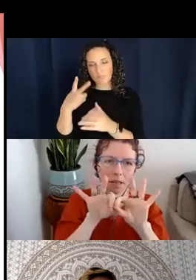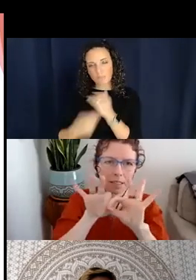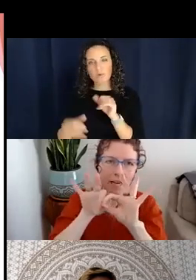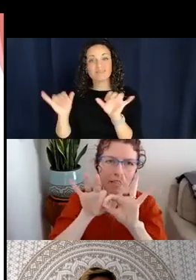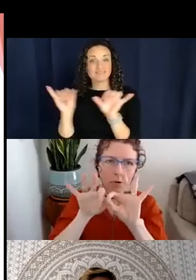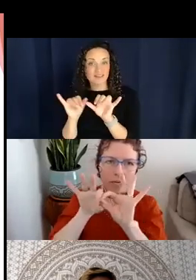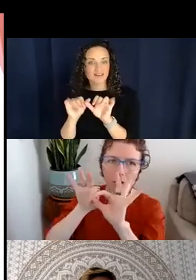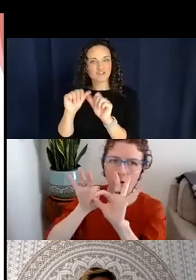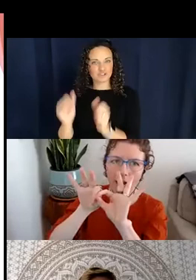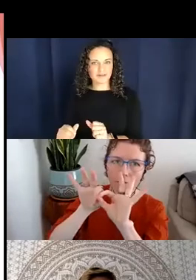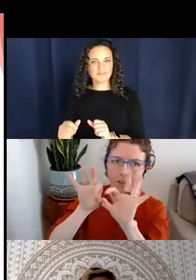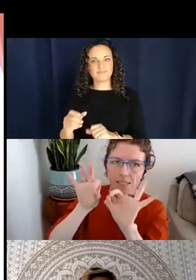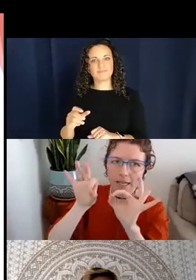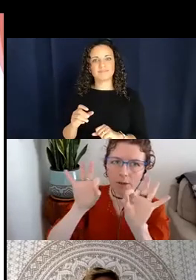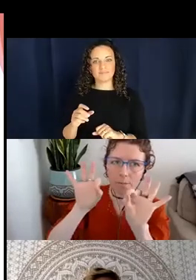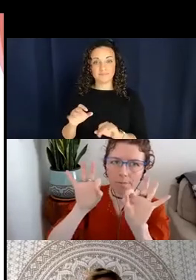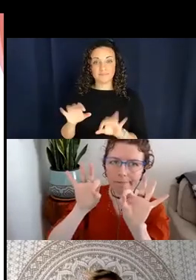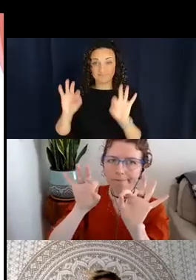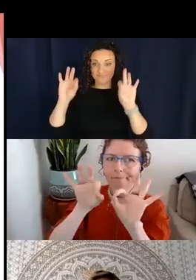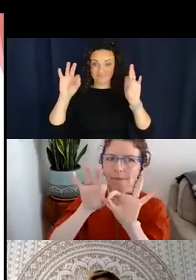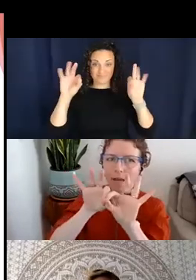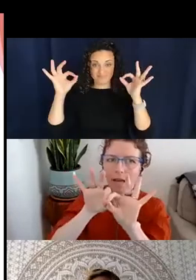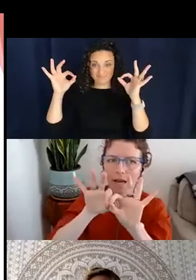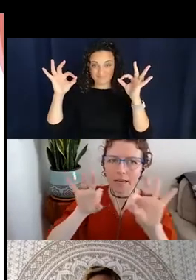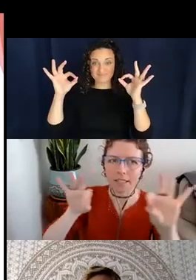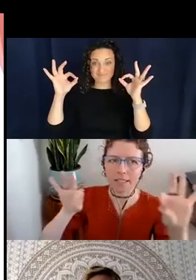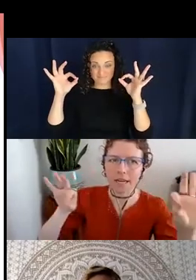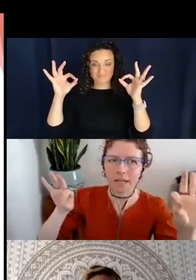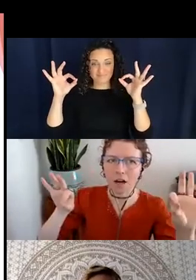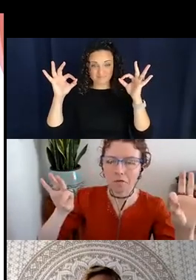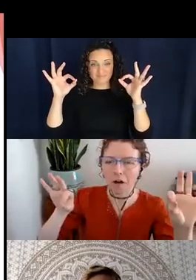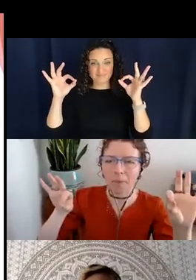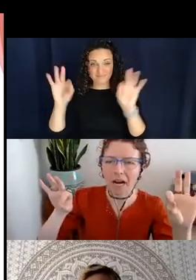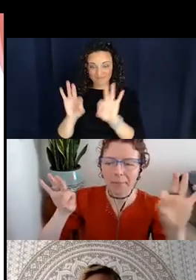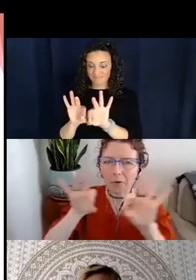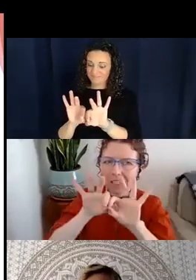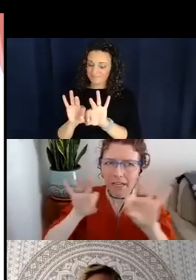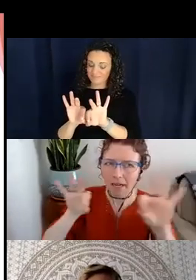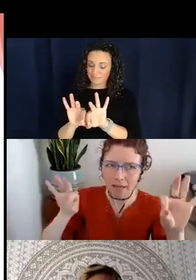like. So here you have this hand shape and the extent of a pipe or a stick that you might